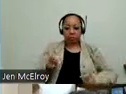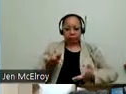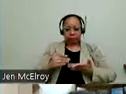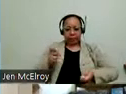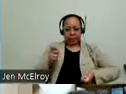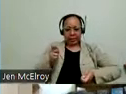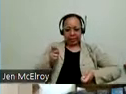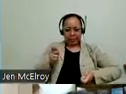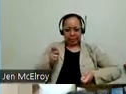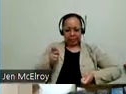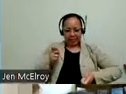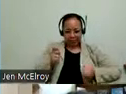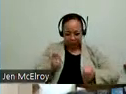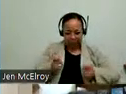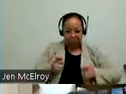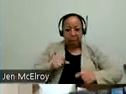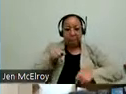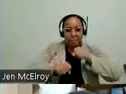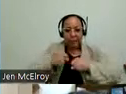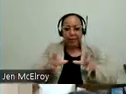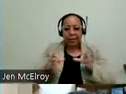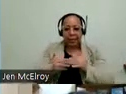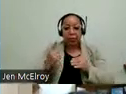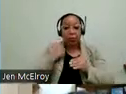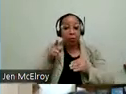adaptive bike session for riders with disabilities. And explaining the